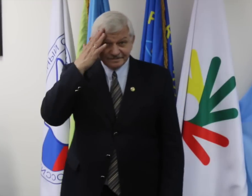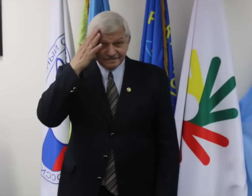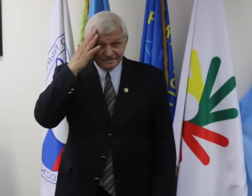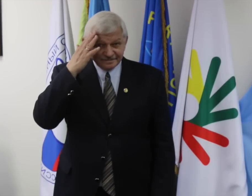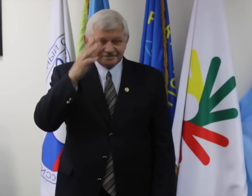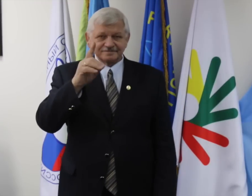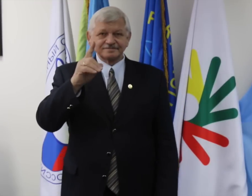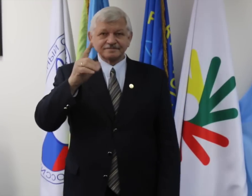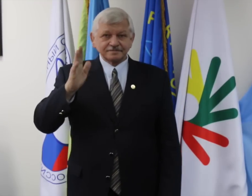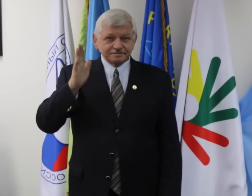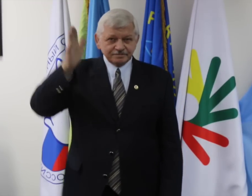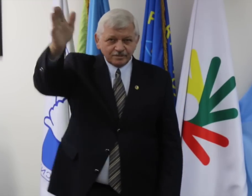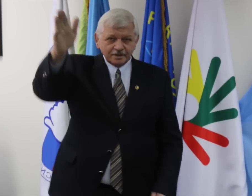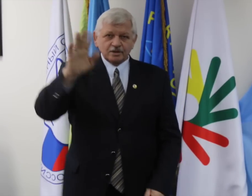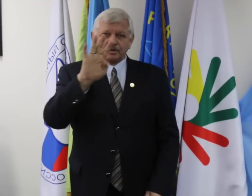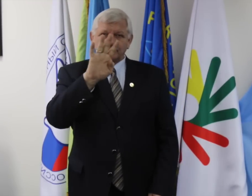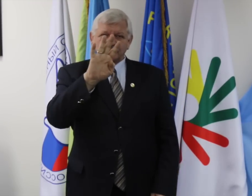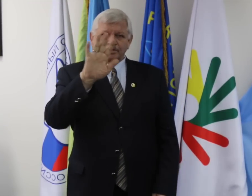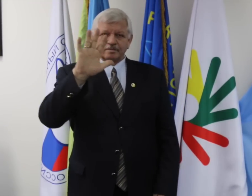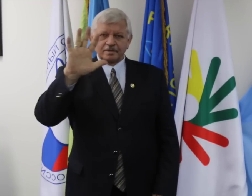I want to mention about the upcoming 45th